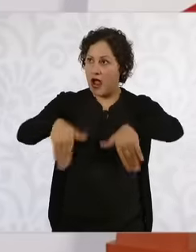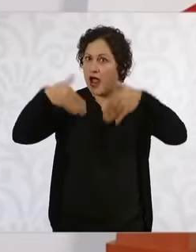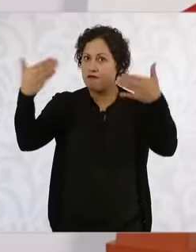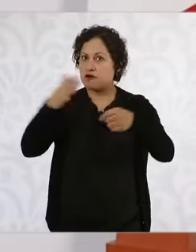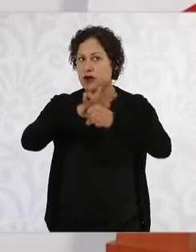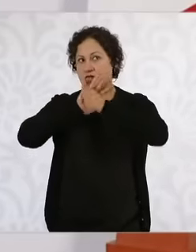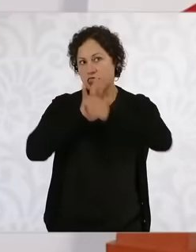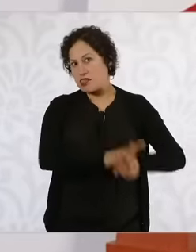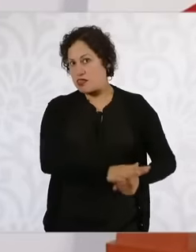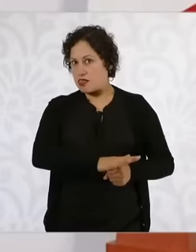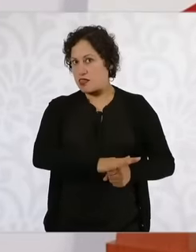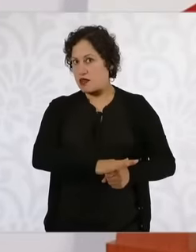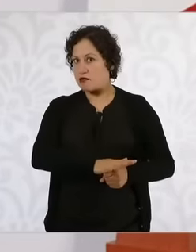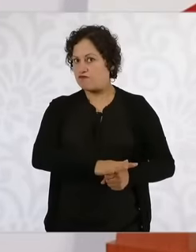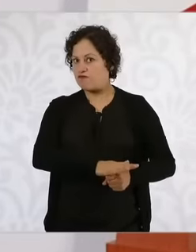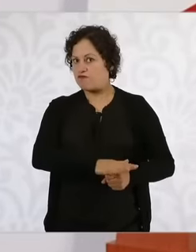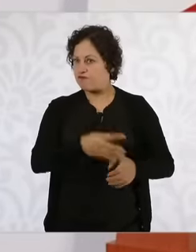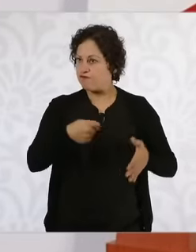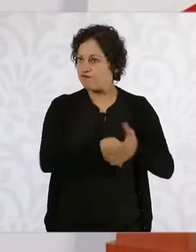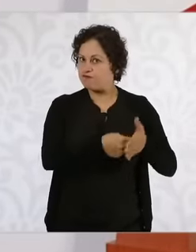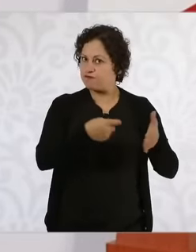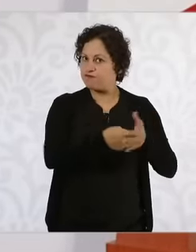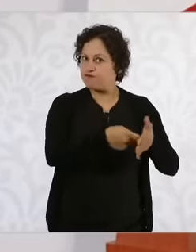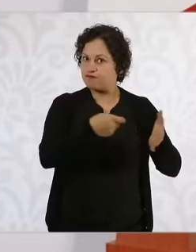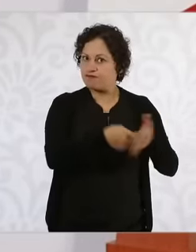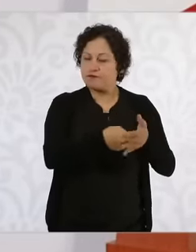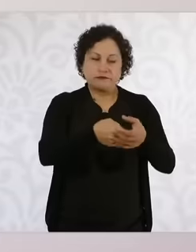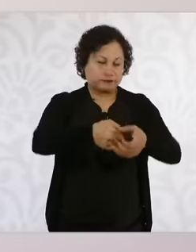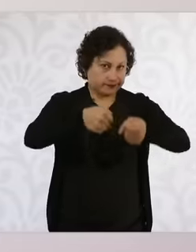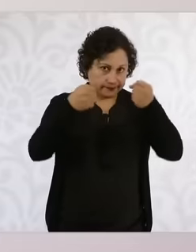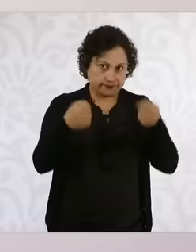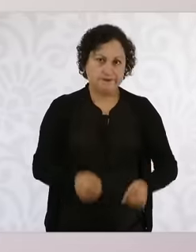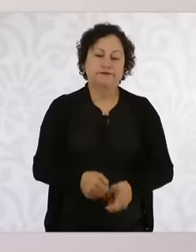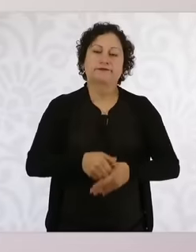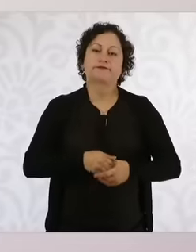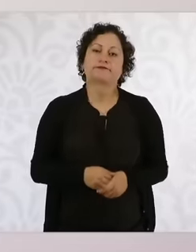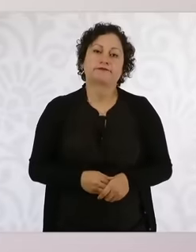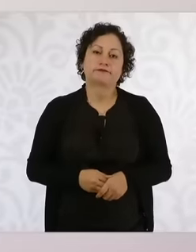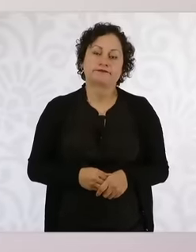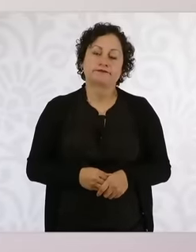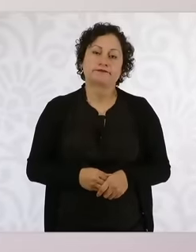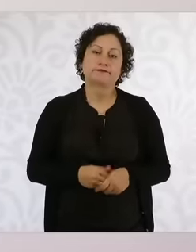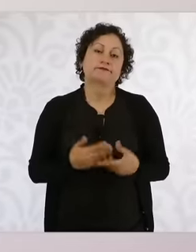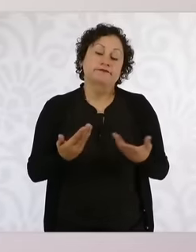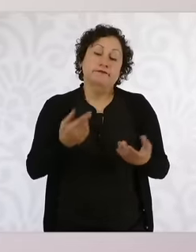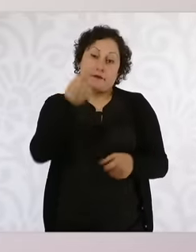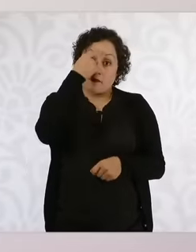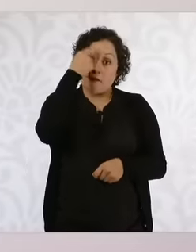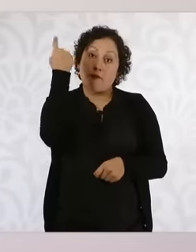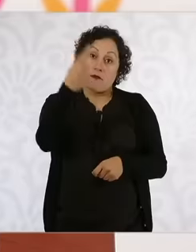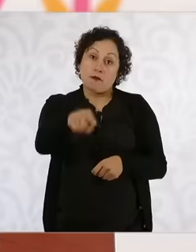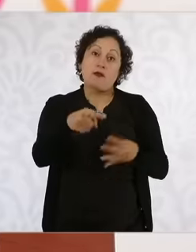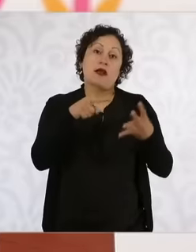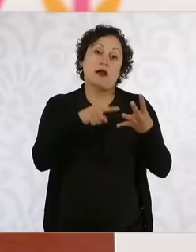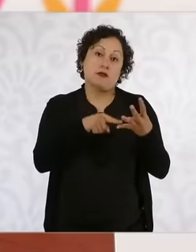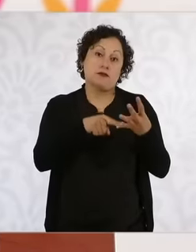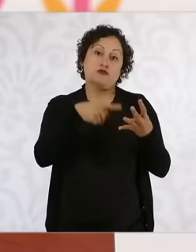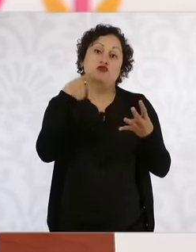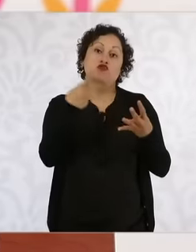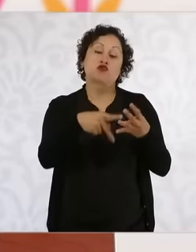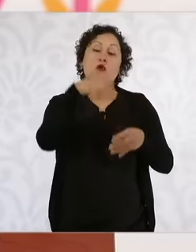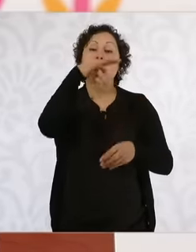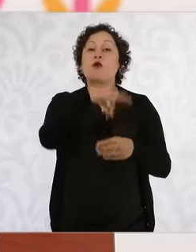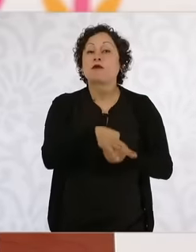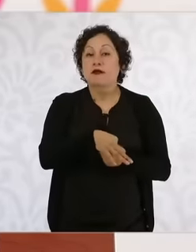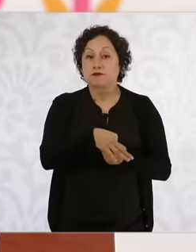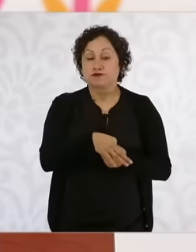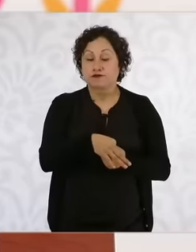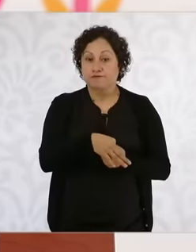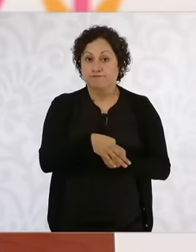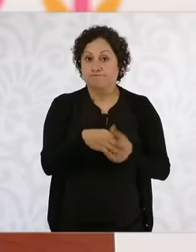side to eh Not vote as his vote decided but it was an individual decision